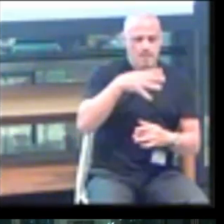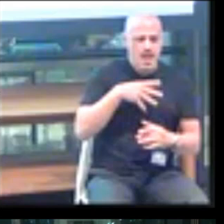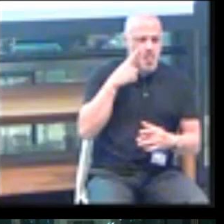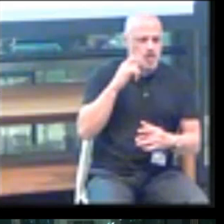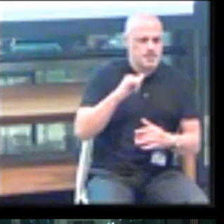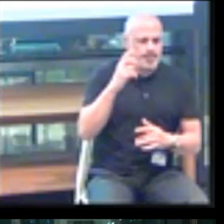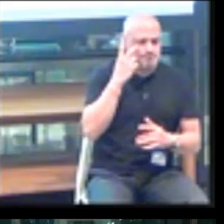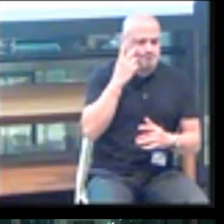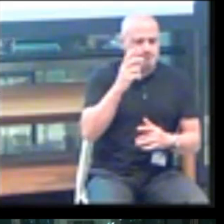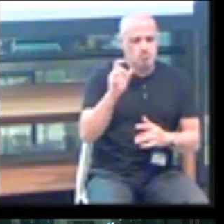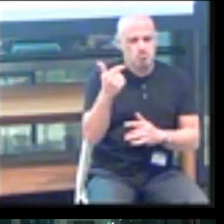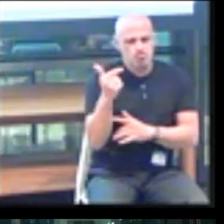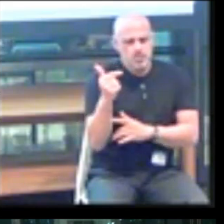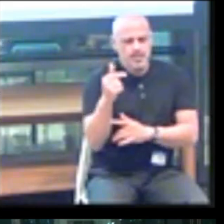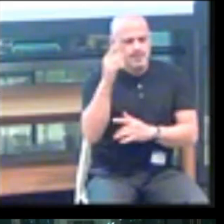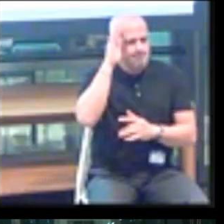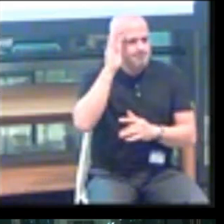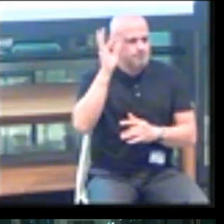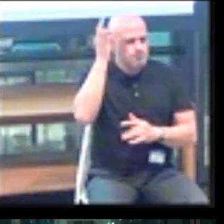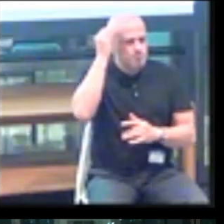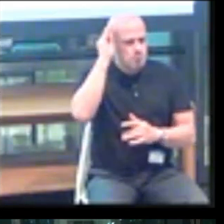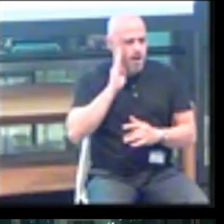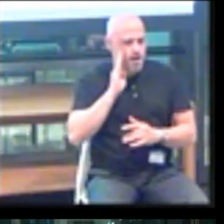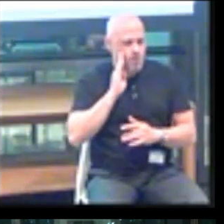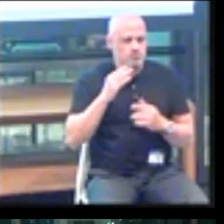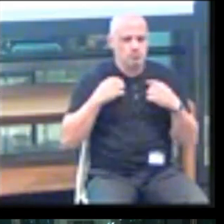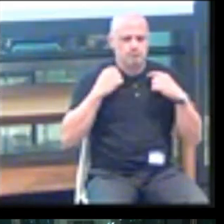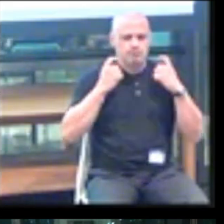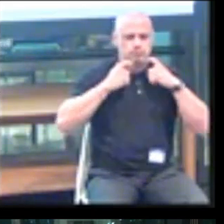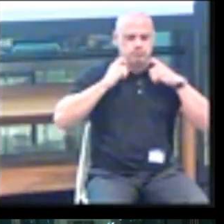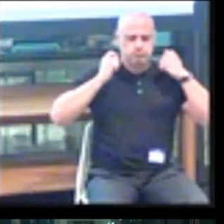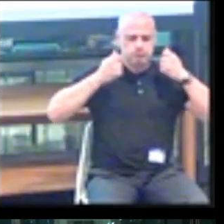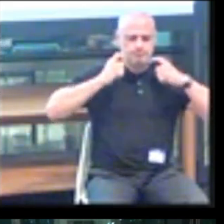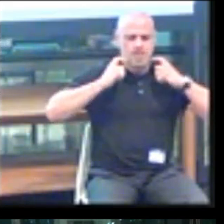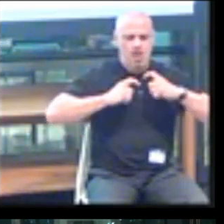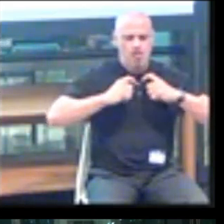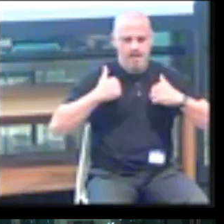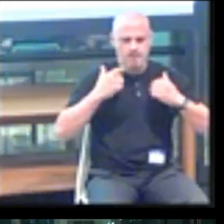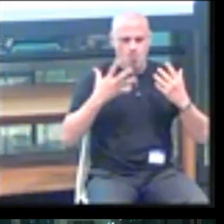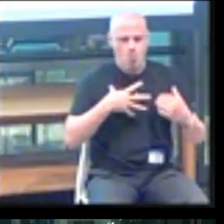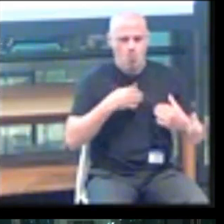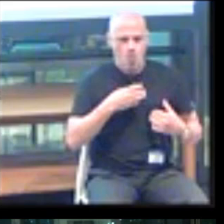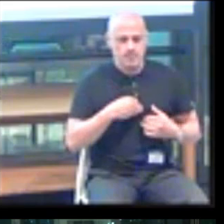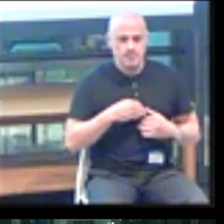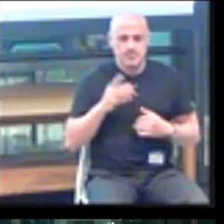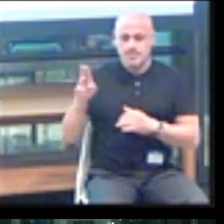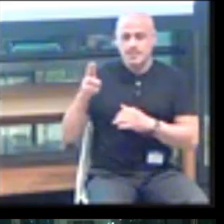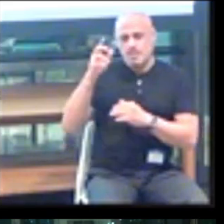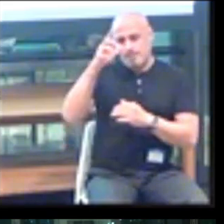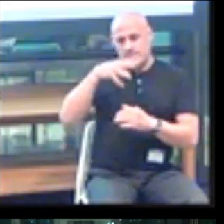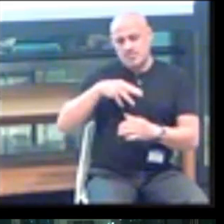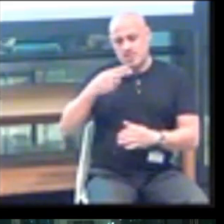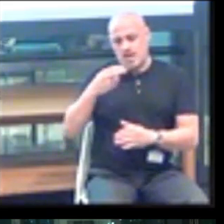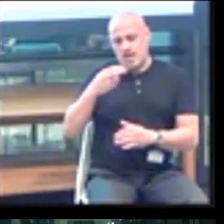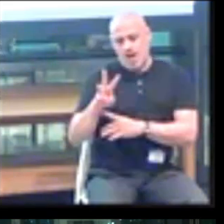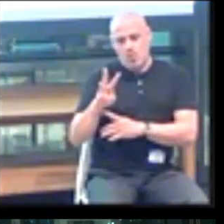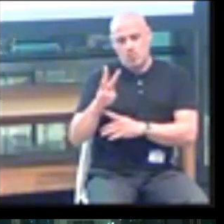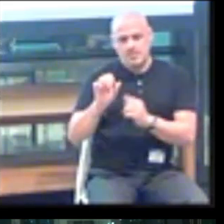and a white popped collar. This is Samuel Gridley Howe, a founding director of Perkins.